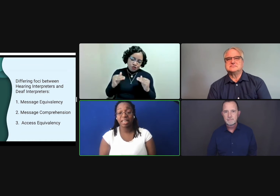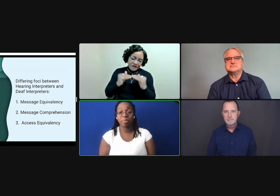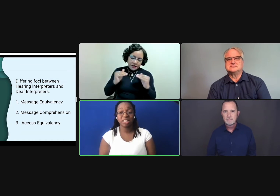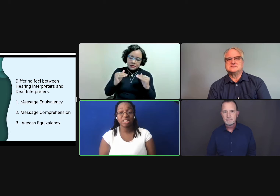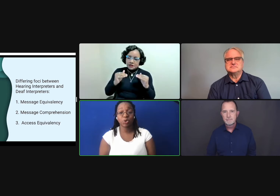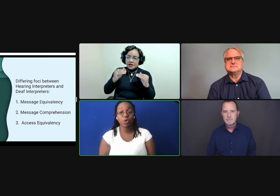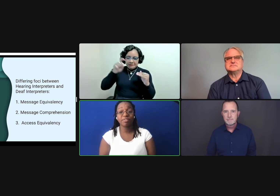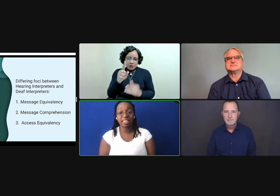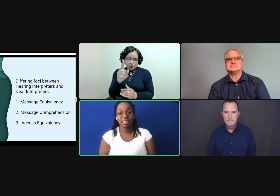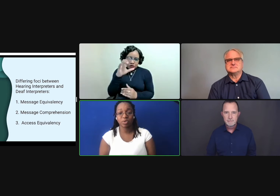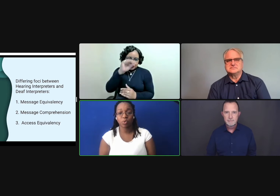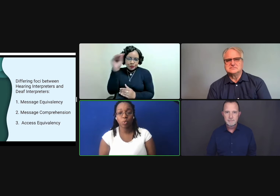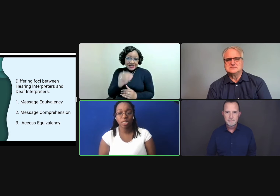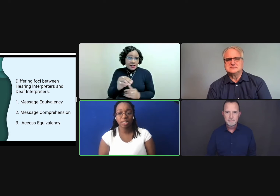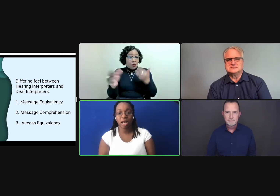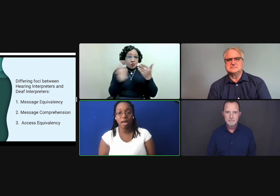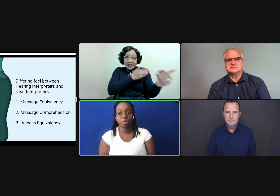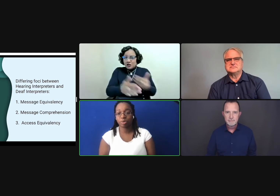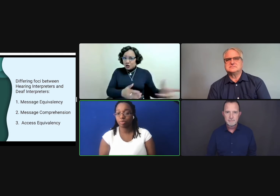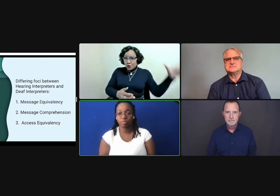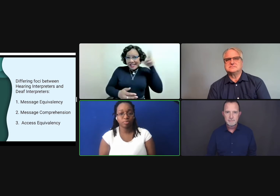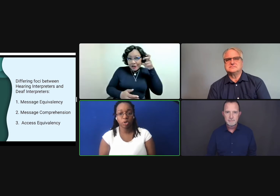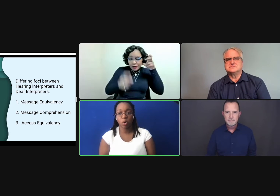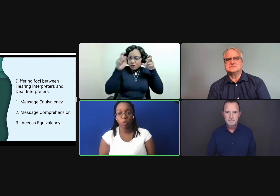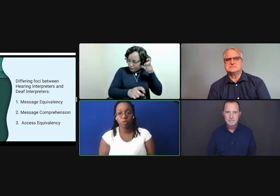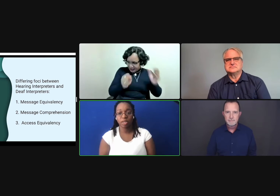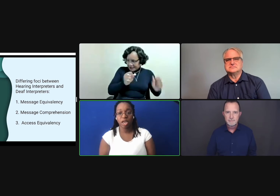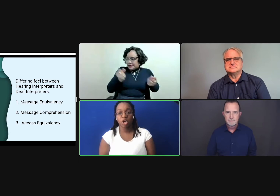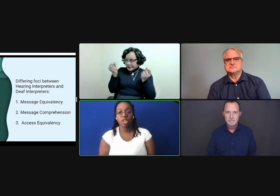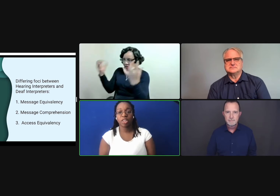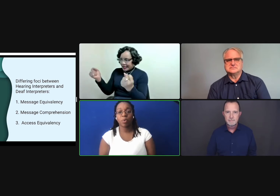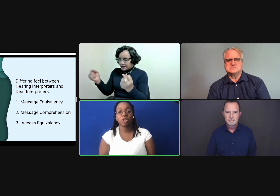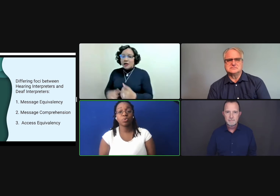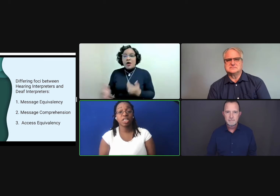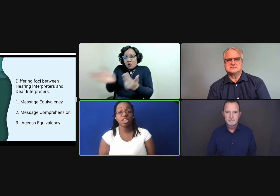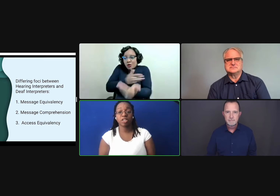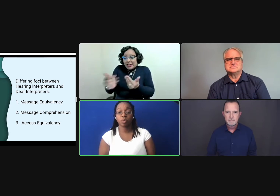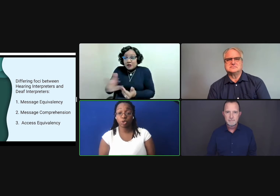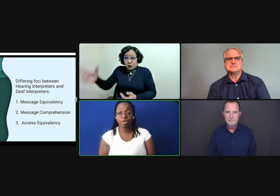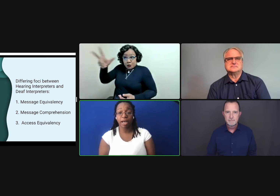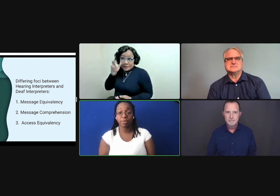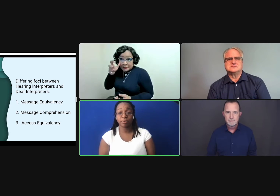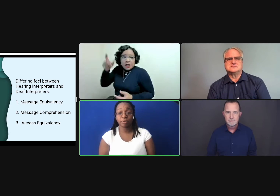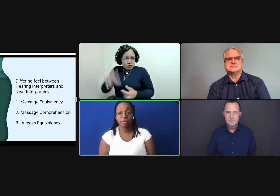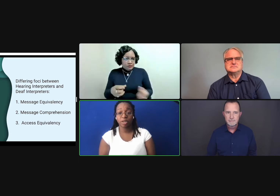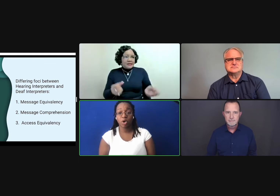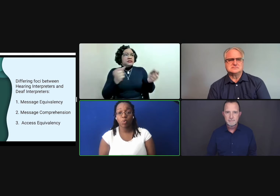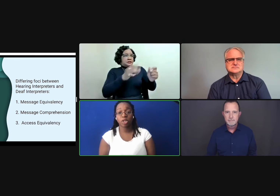that message equivalency was the optimal goal, that what you hear is what you put out.